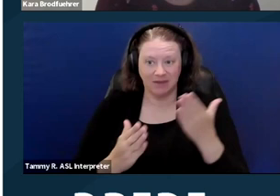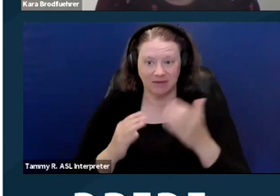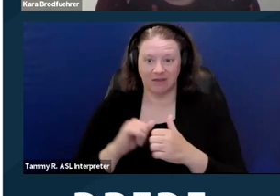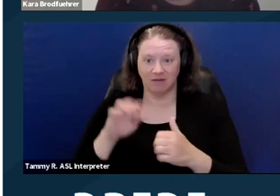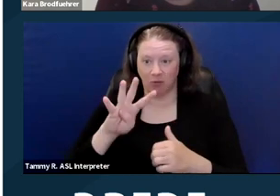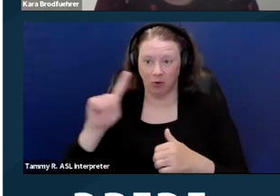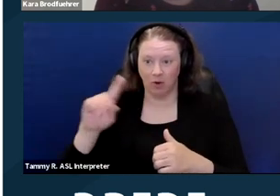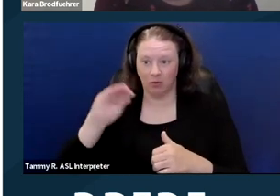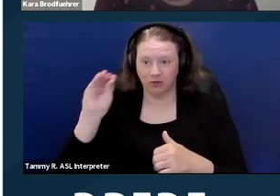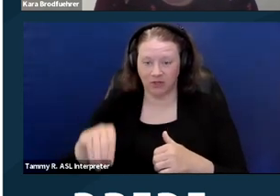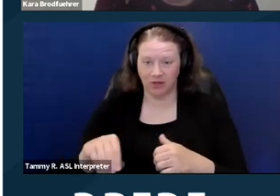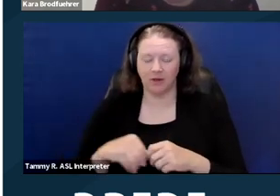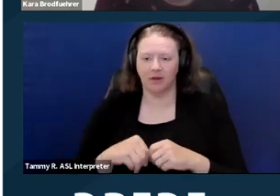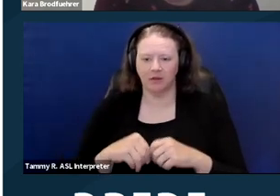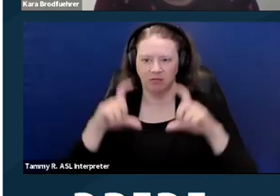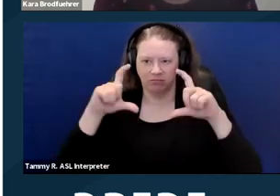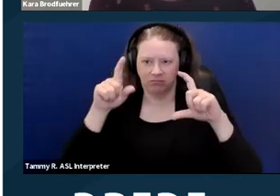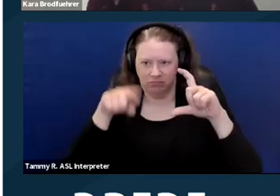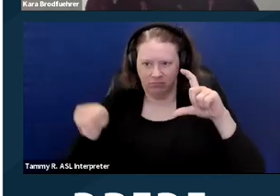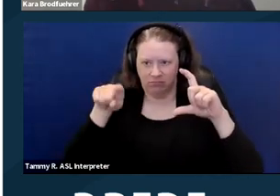So disability discrimination,